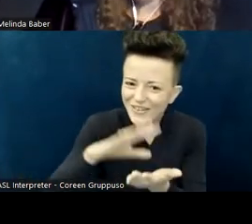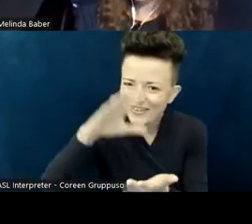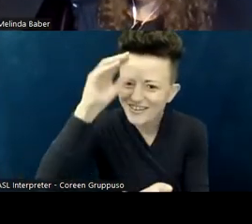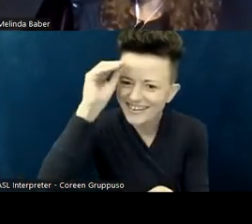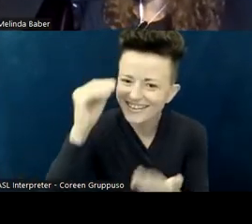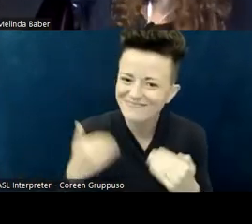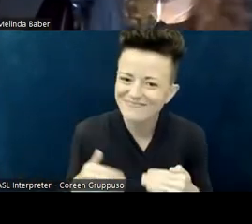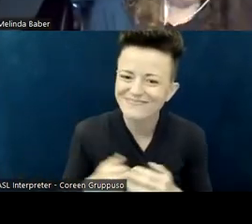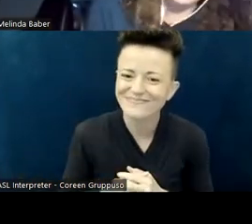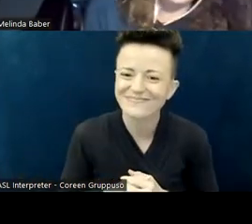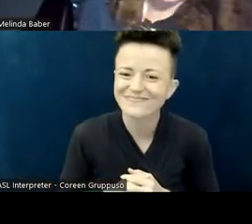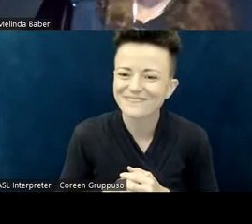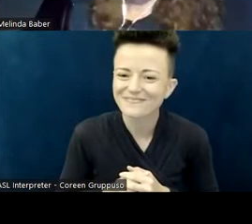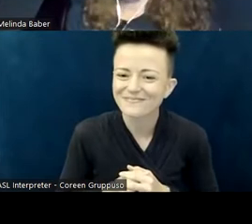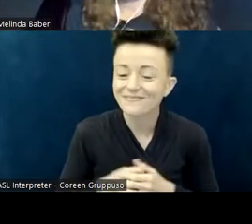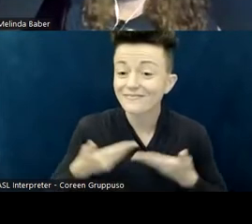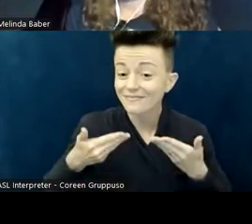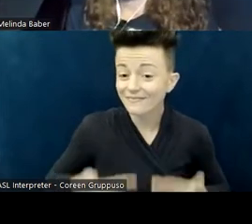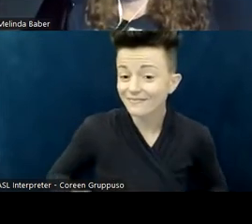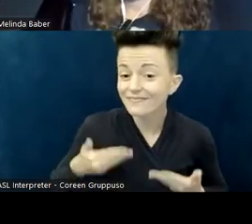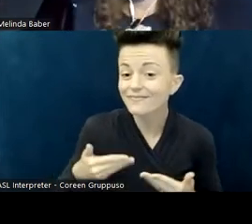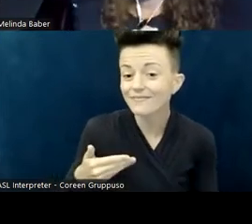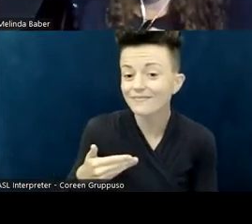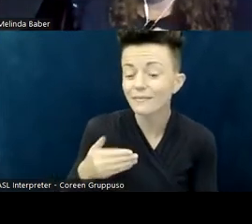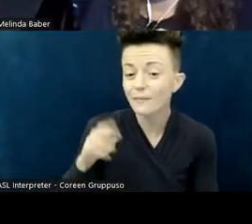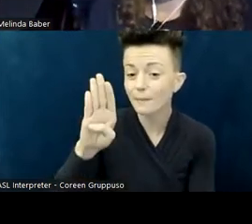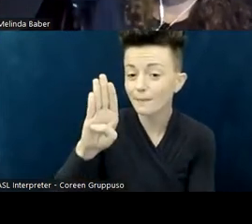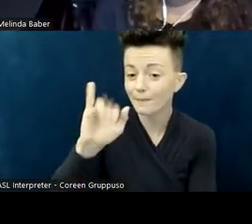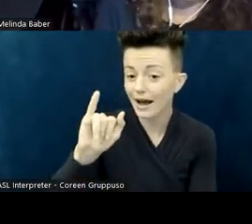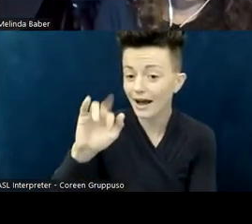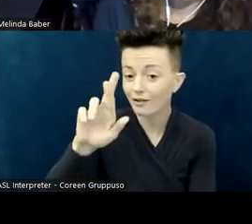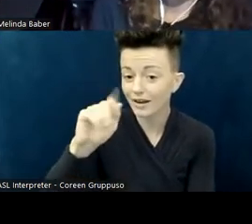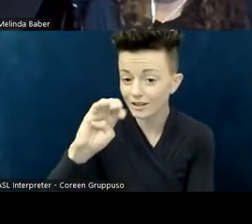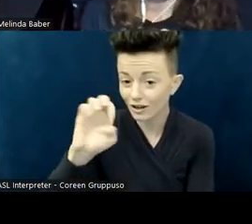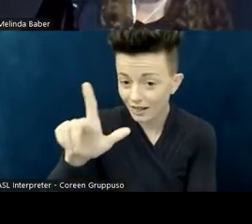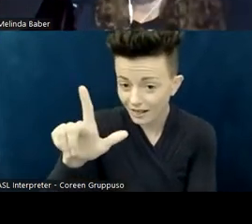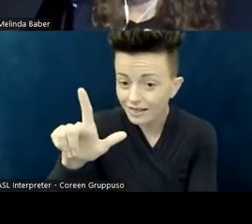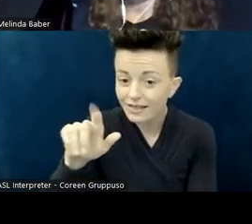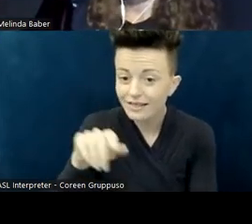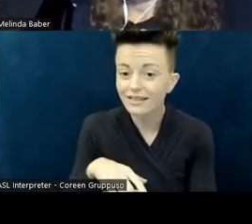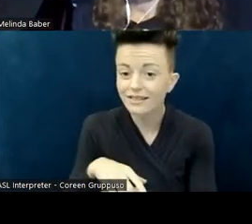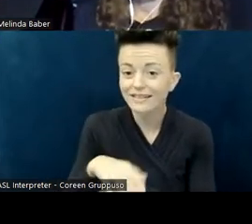I am a biracial, 55-year-old, cisgendered woman